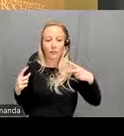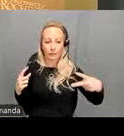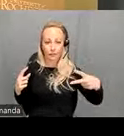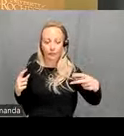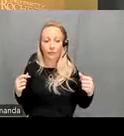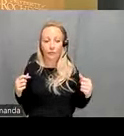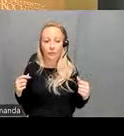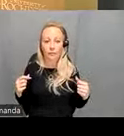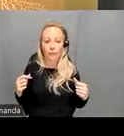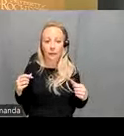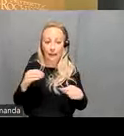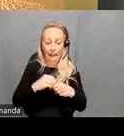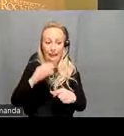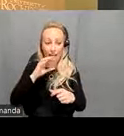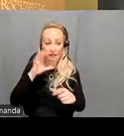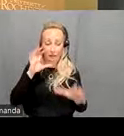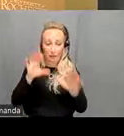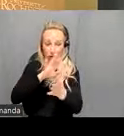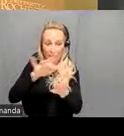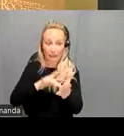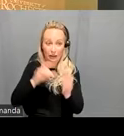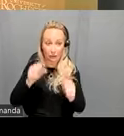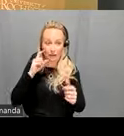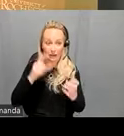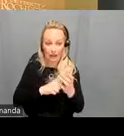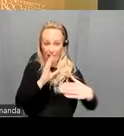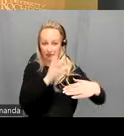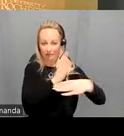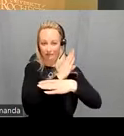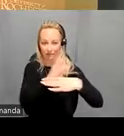in the legend in the center that shows Hedges G which is just a basically a version of Co